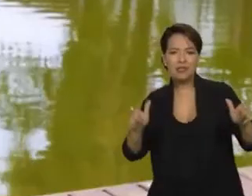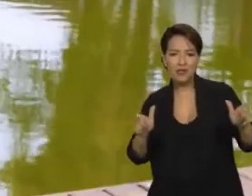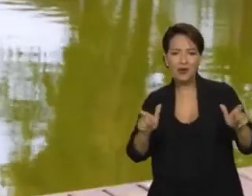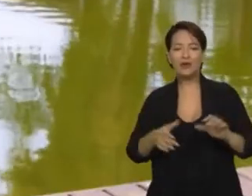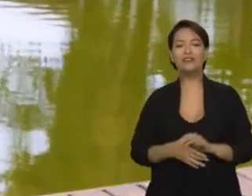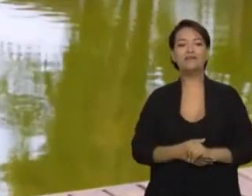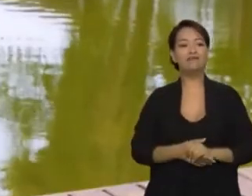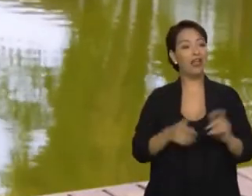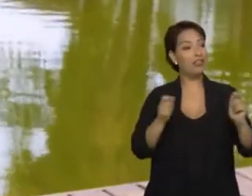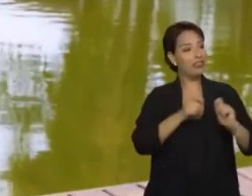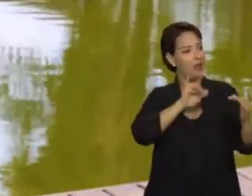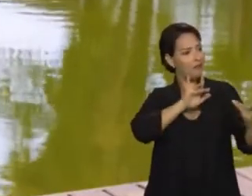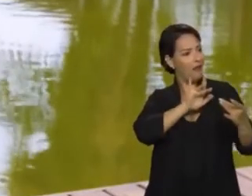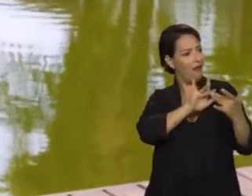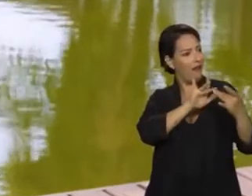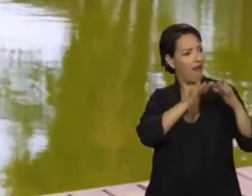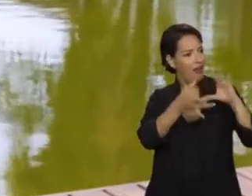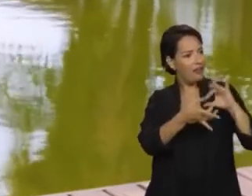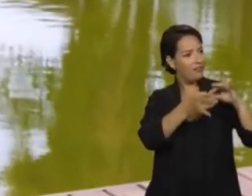We can get united, right?